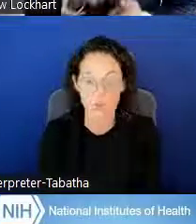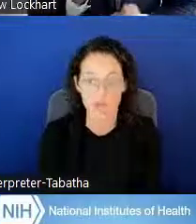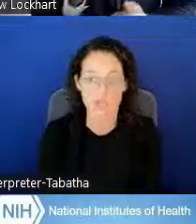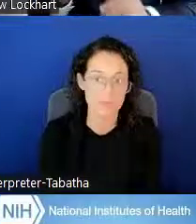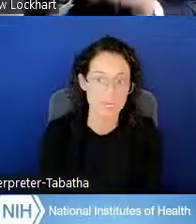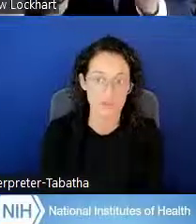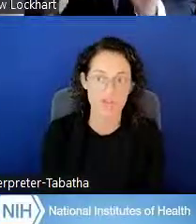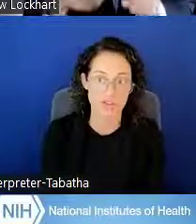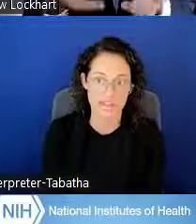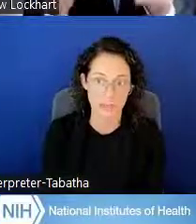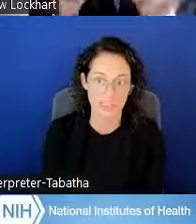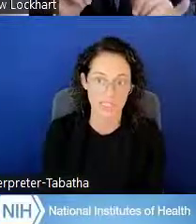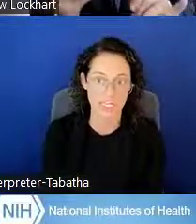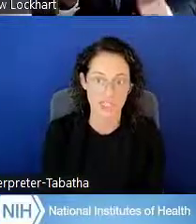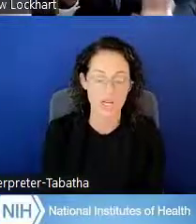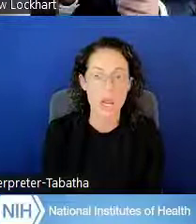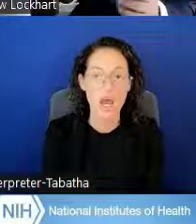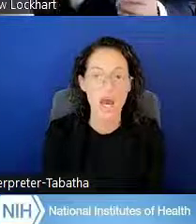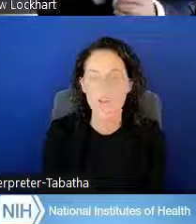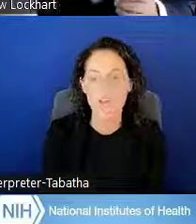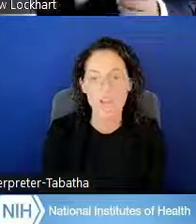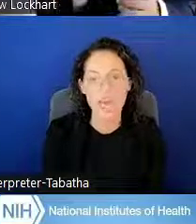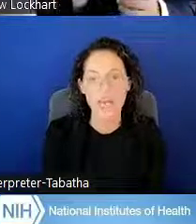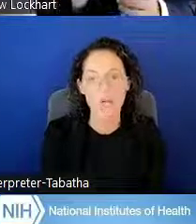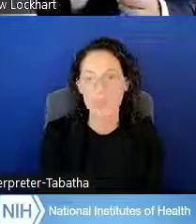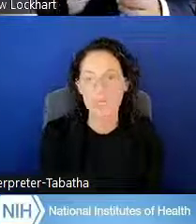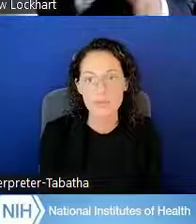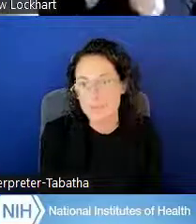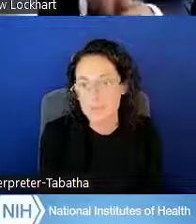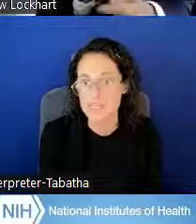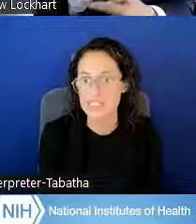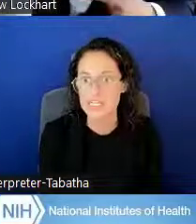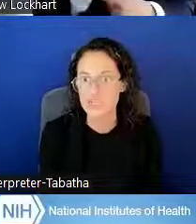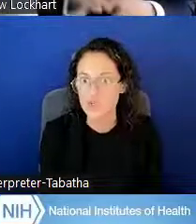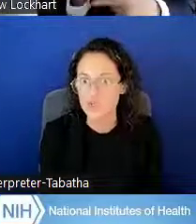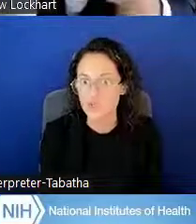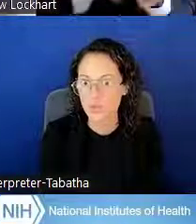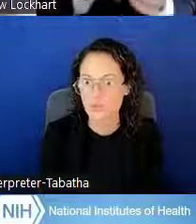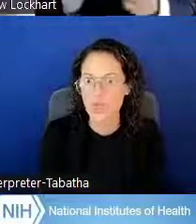who are submitting their first-time application. Other than that, it would be business as usual,